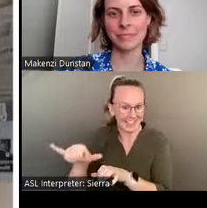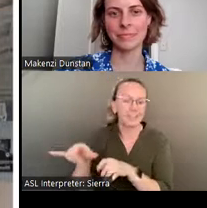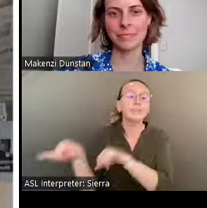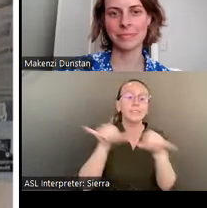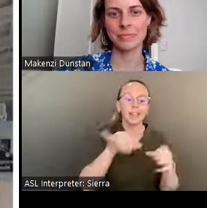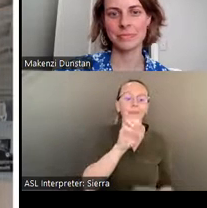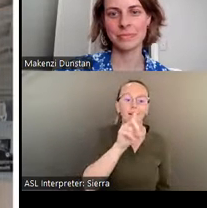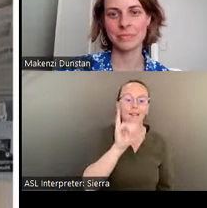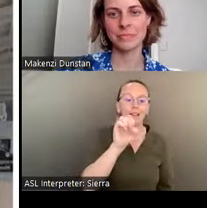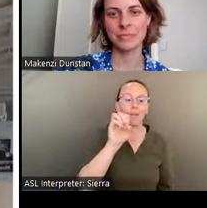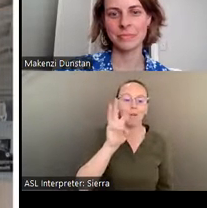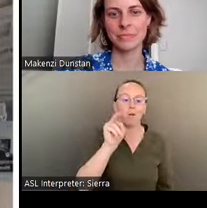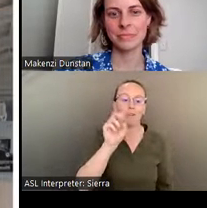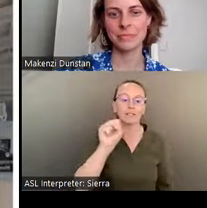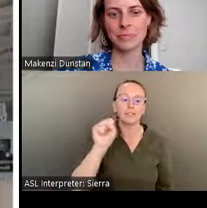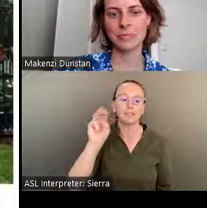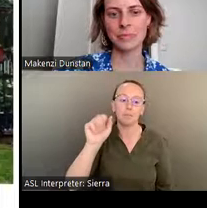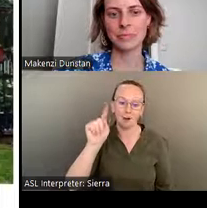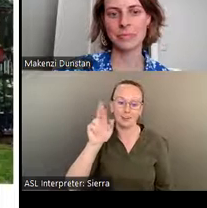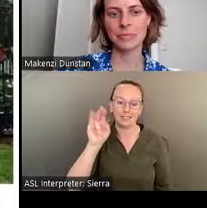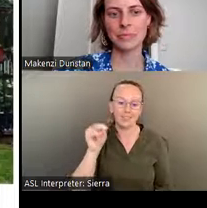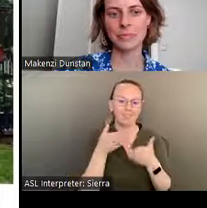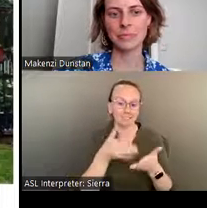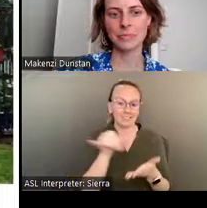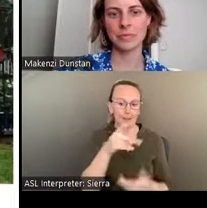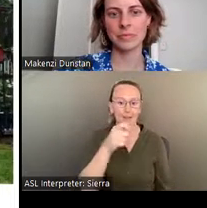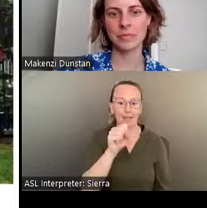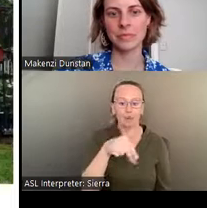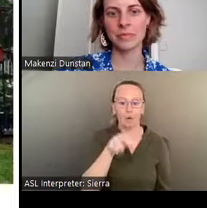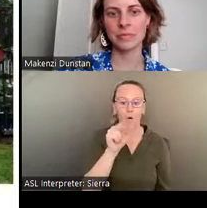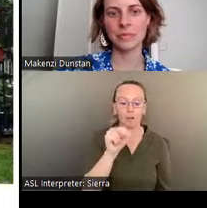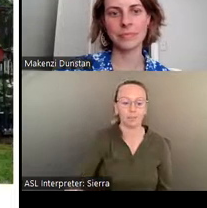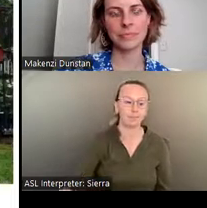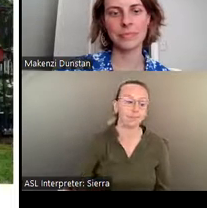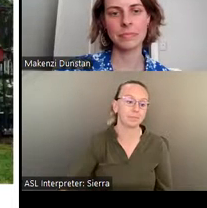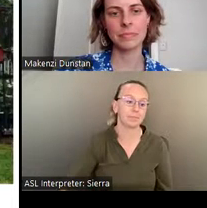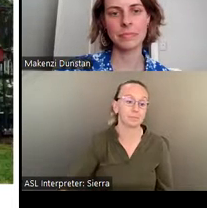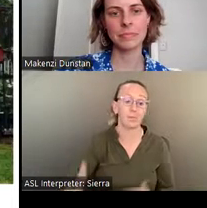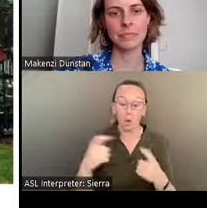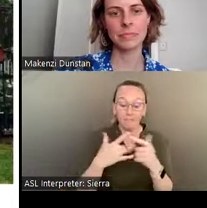Want to immerse yourself in an environment created by a contemporary of Eddie Owens Martin?